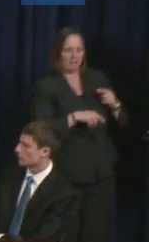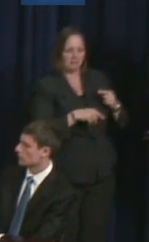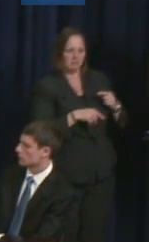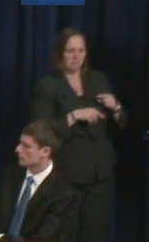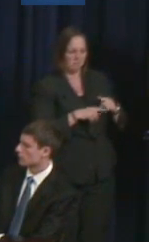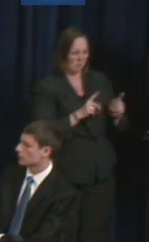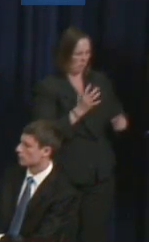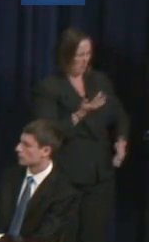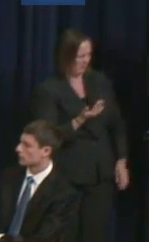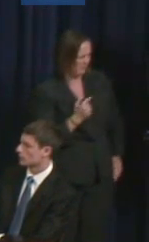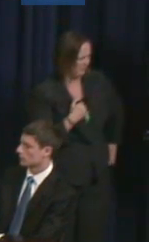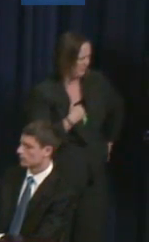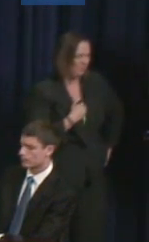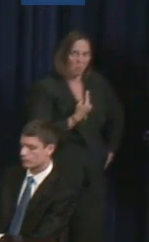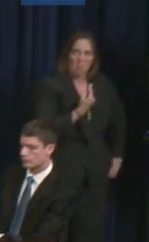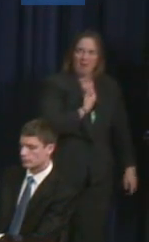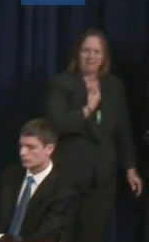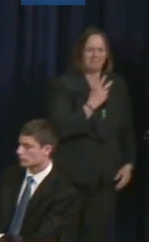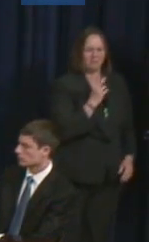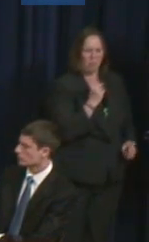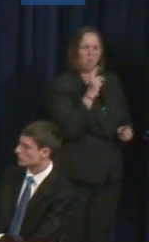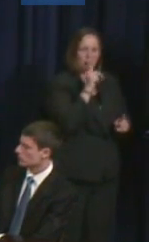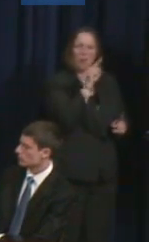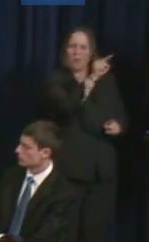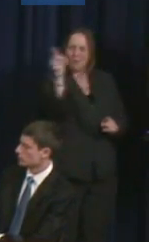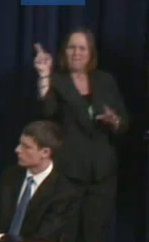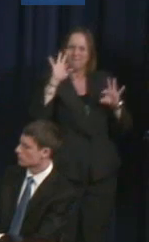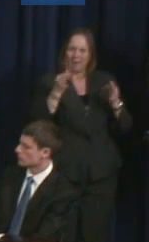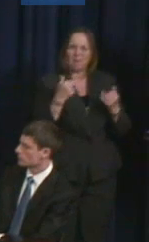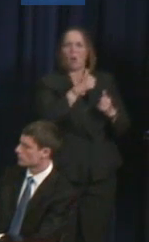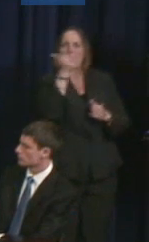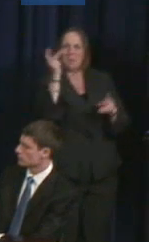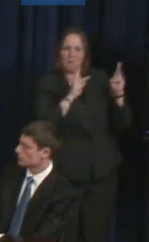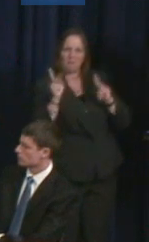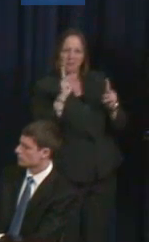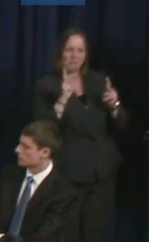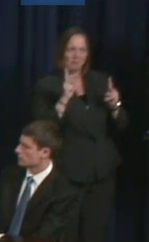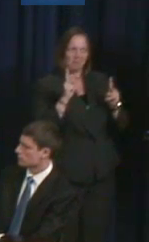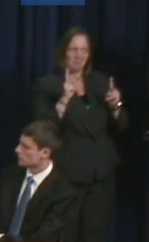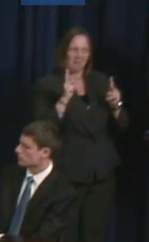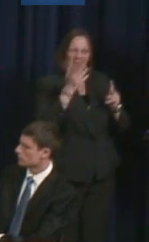You know, I don't hear about Muslims with disabilities. I don't see their faces out there.